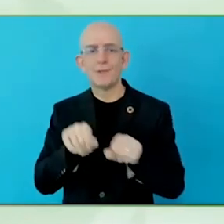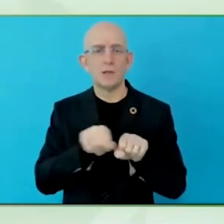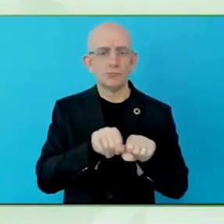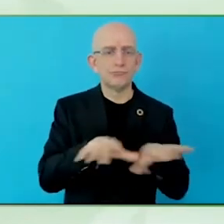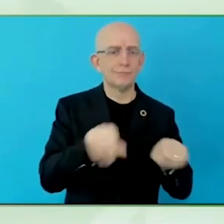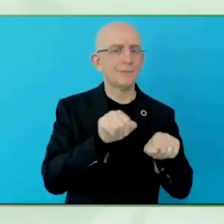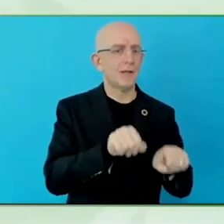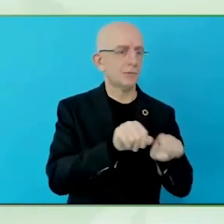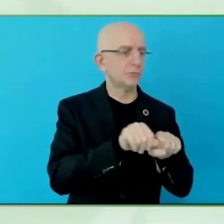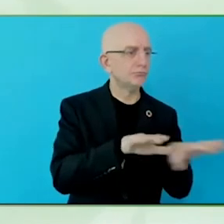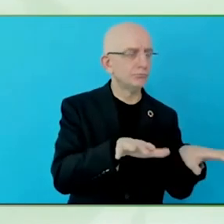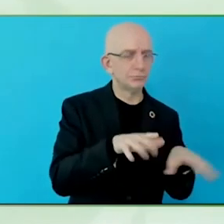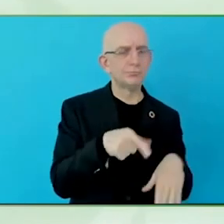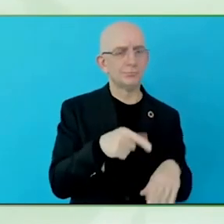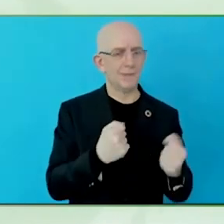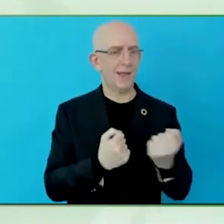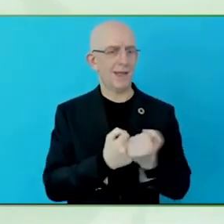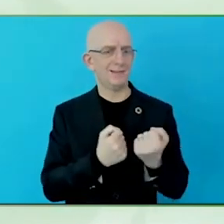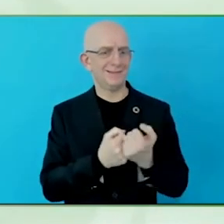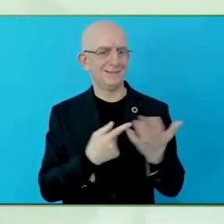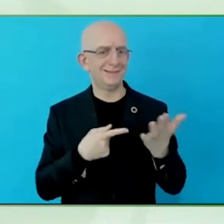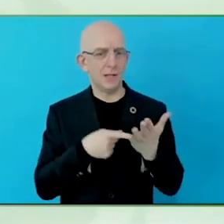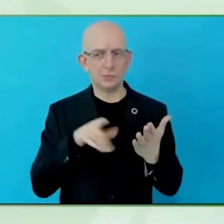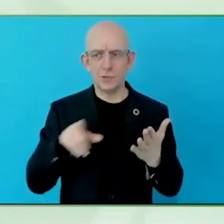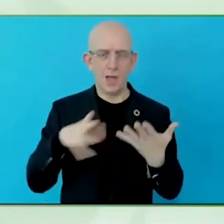concepts are quite easy, but it is very difficult to implement, it is